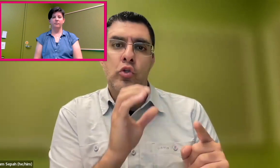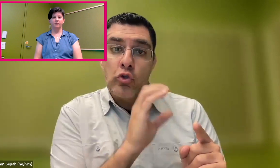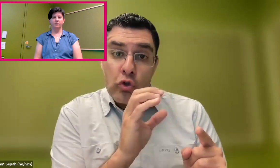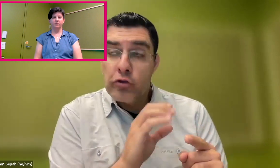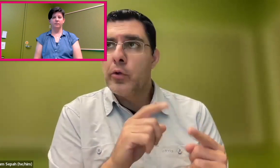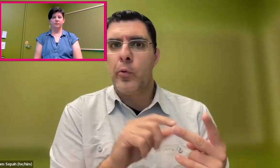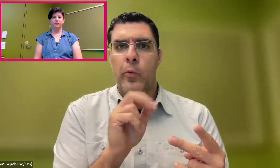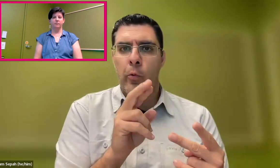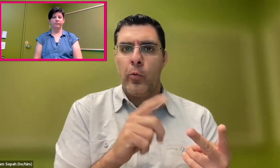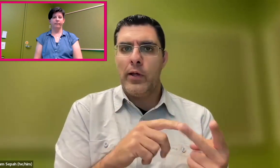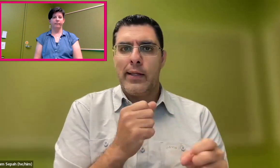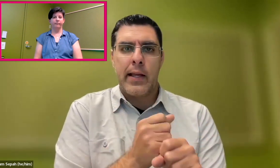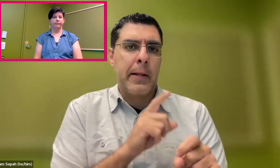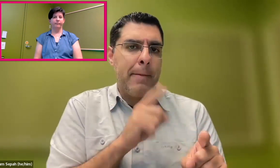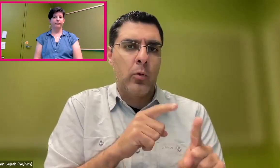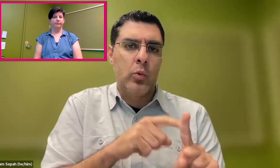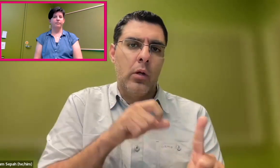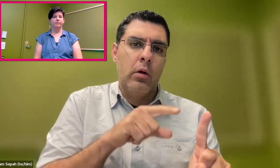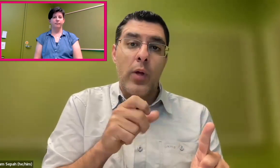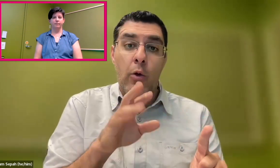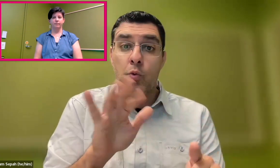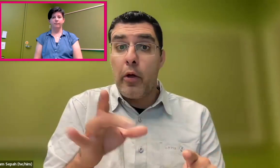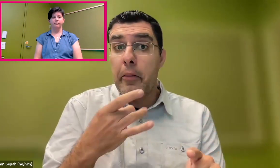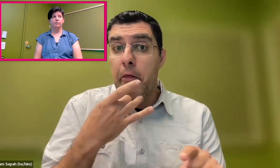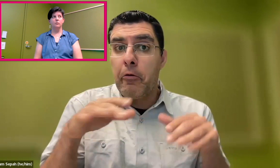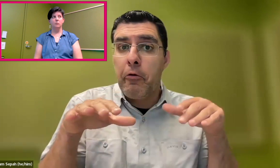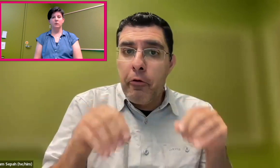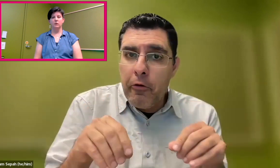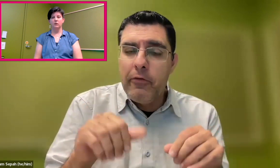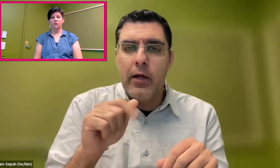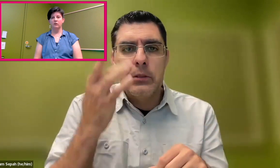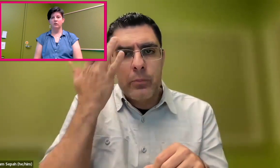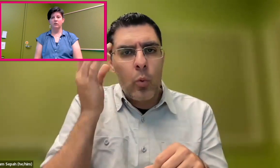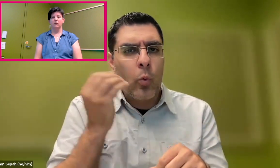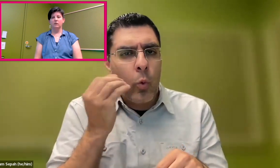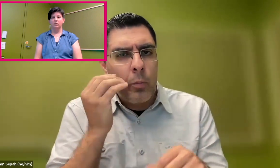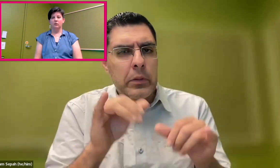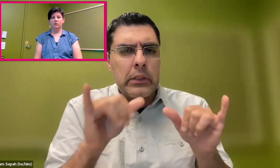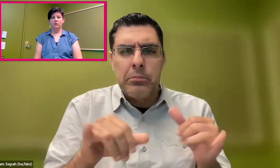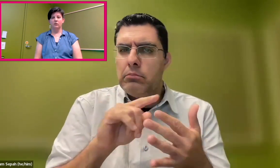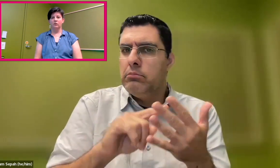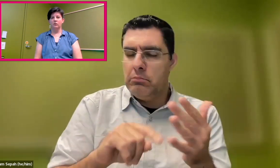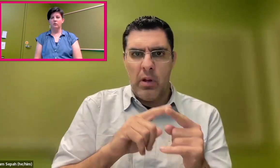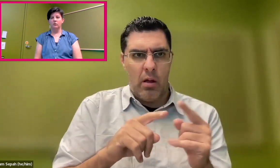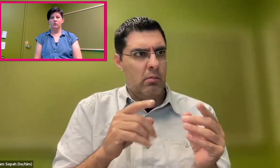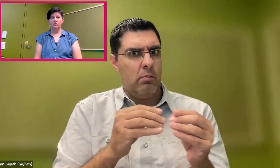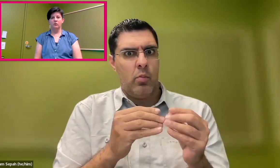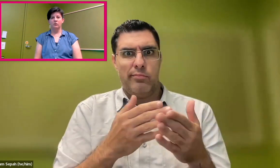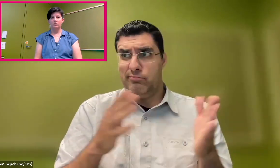Not only can you use speech-to-text to ask your smart home system to turn your lights off,